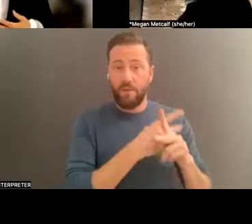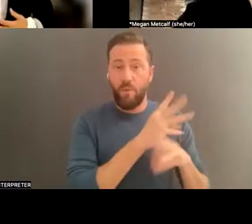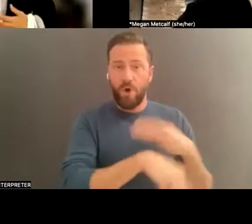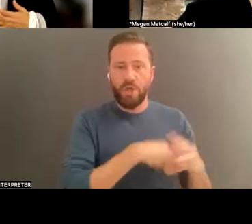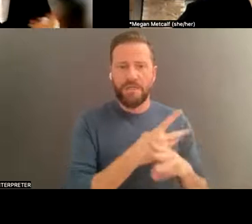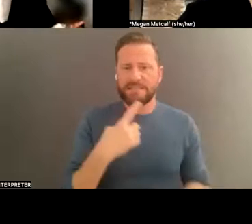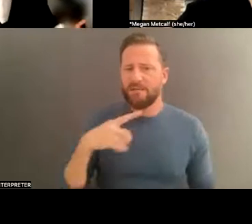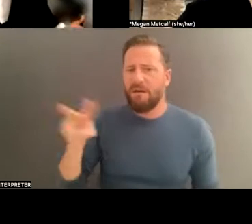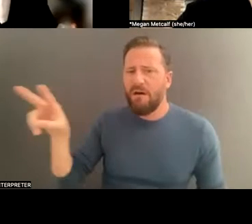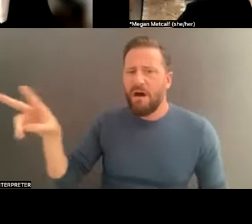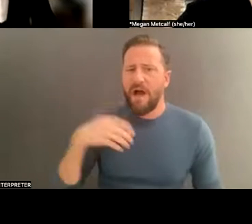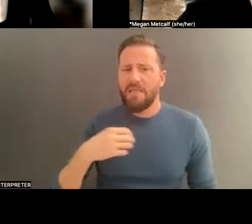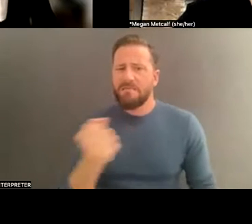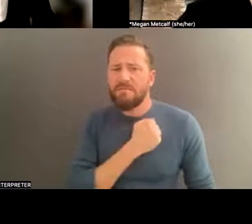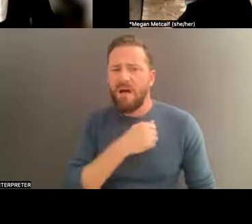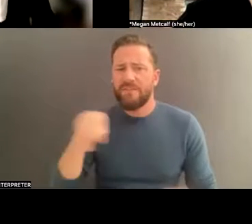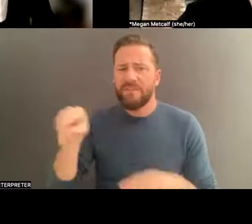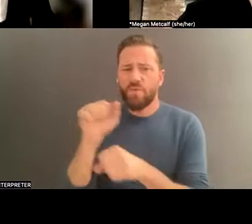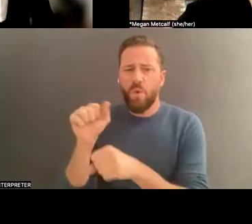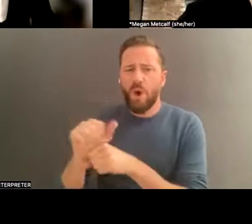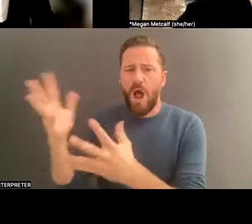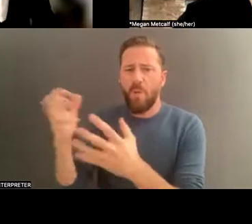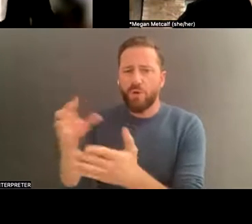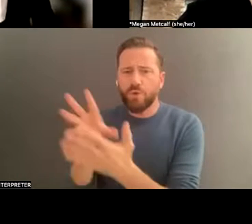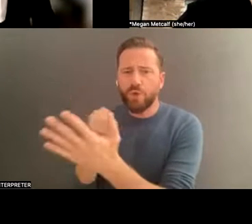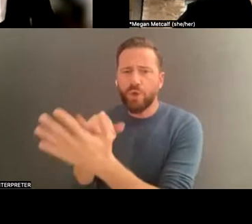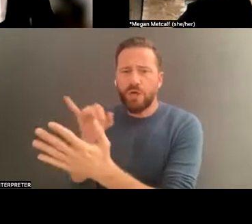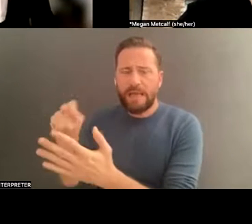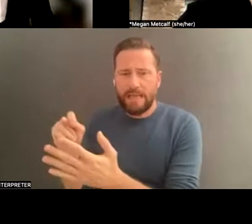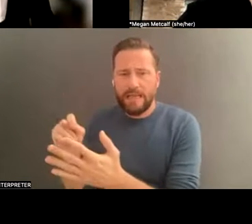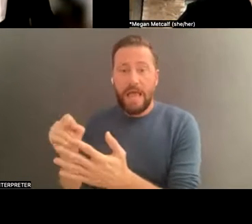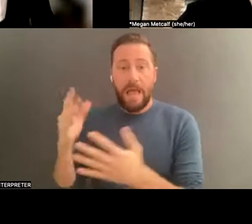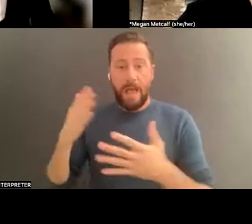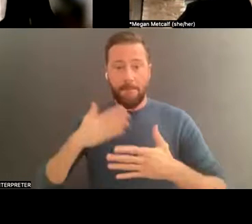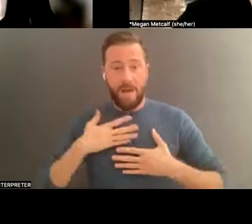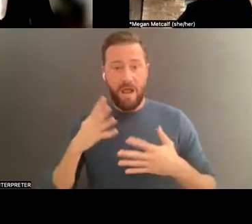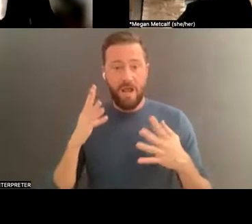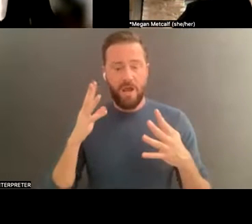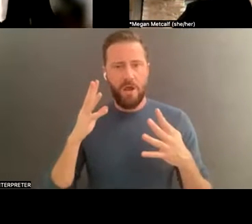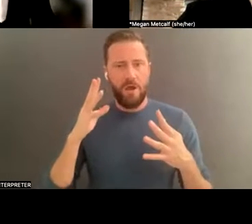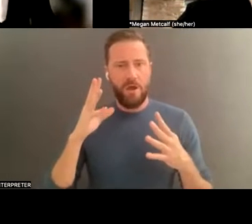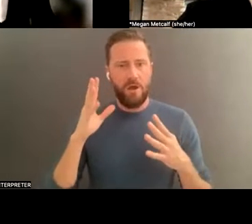lacia on the other side of the work saying I love this work, I want to learn it. And the compose